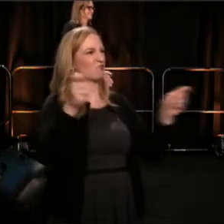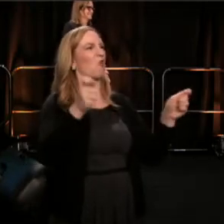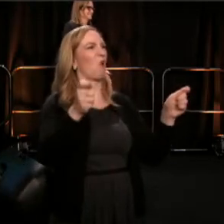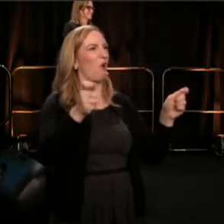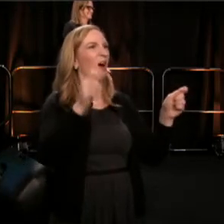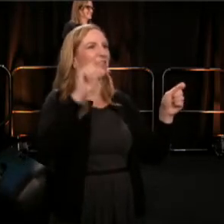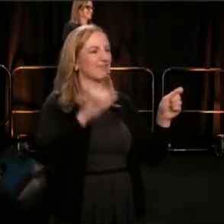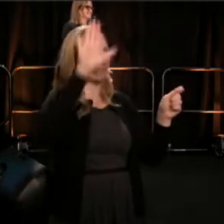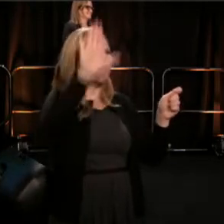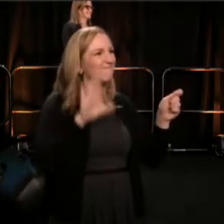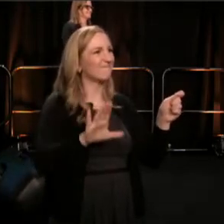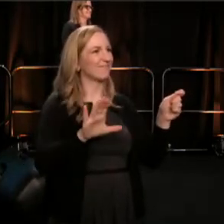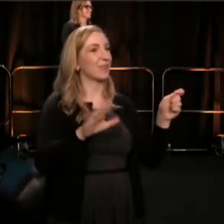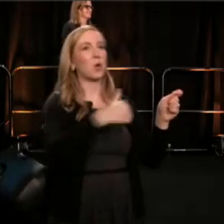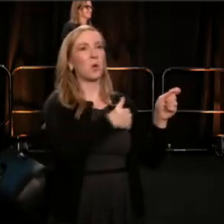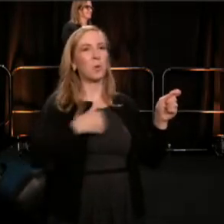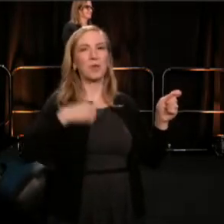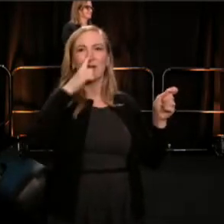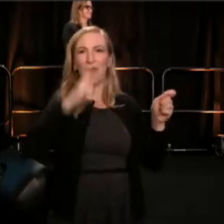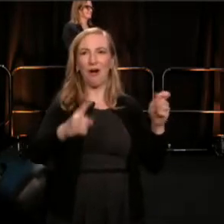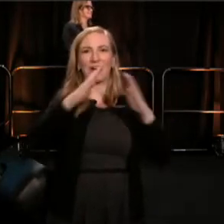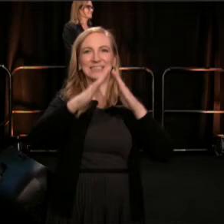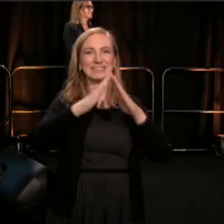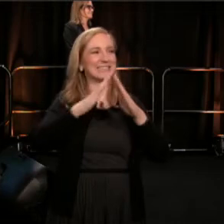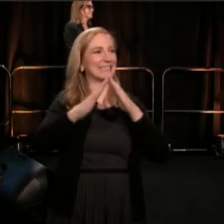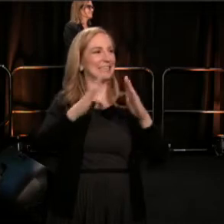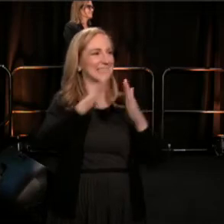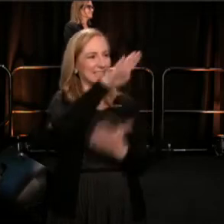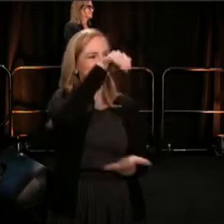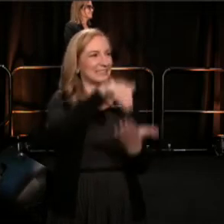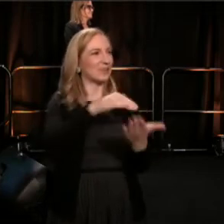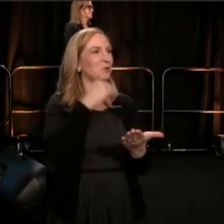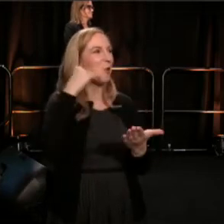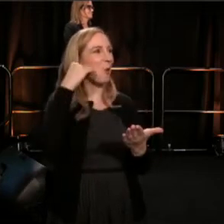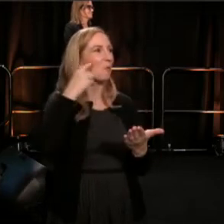We are a city that is the central home for our country's debates.